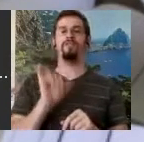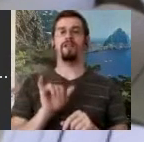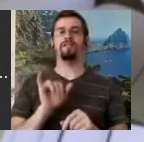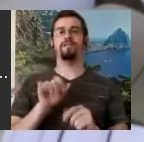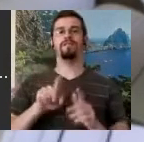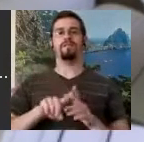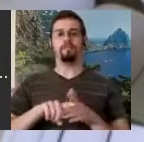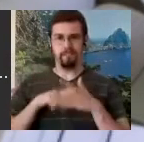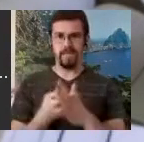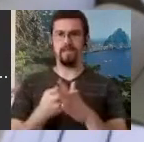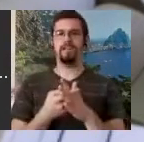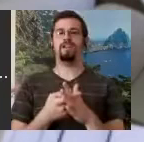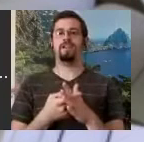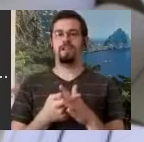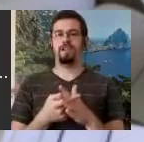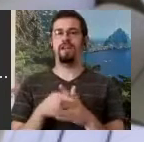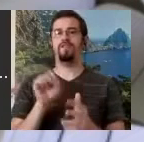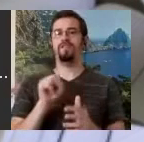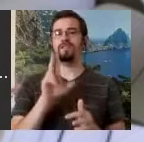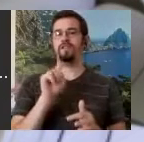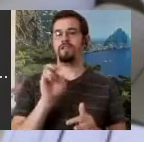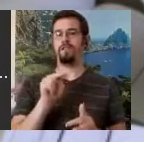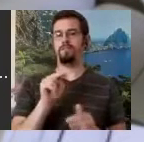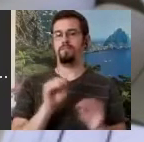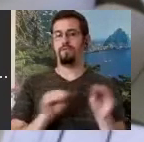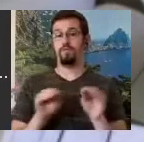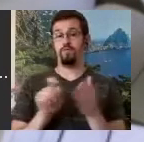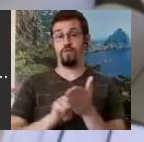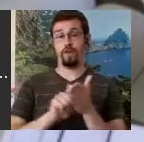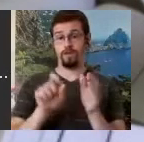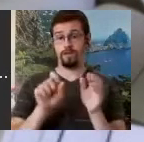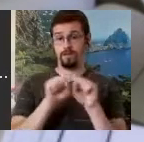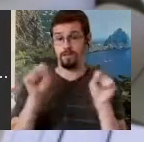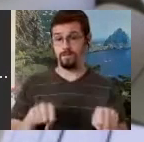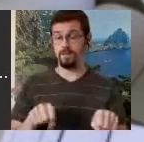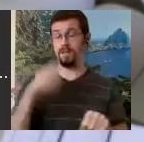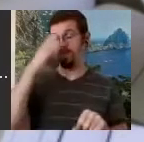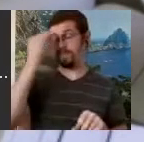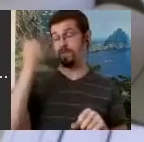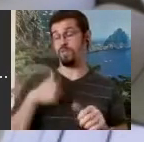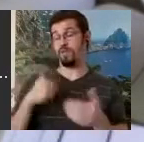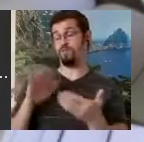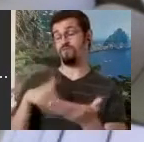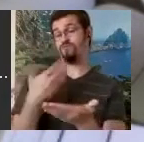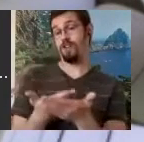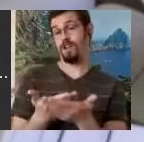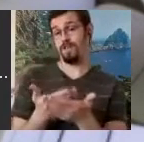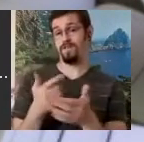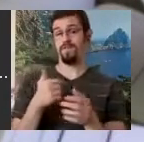Writing system because when I arrived, I went to Tivoli Gardens and started